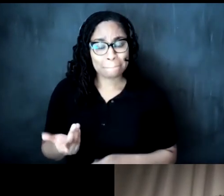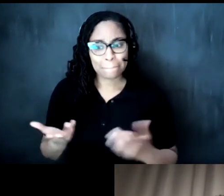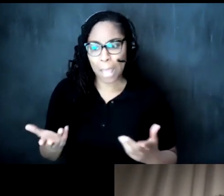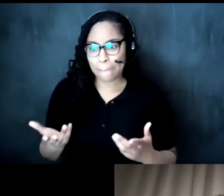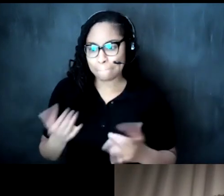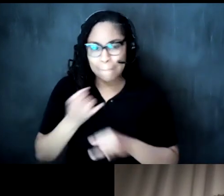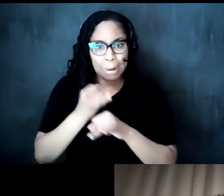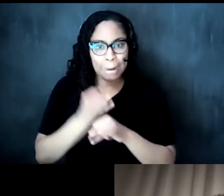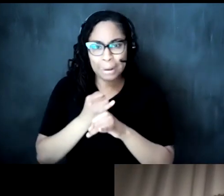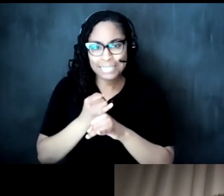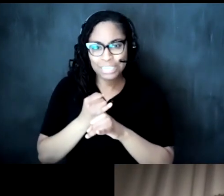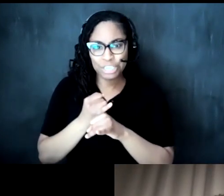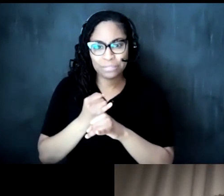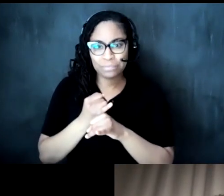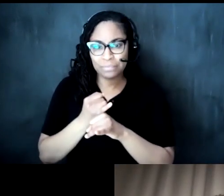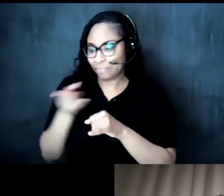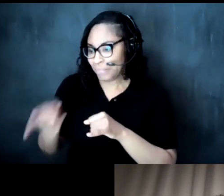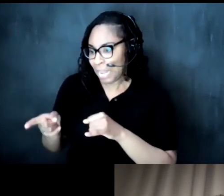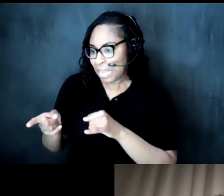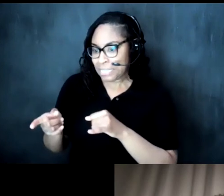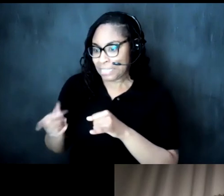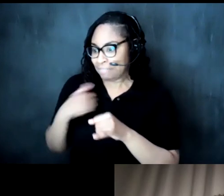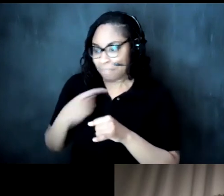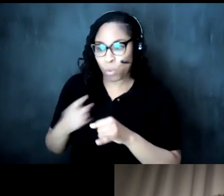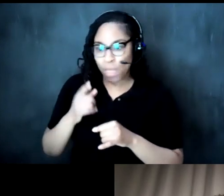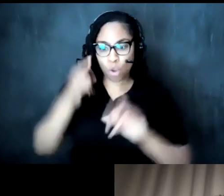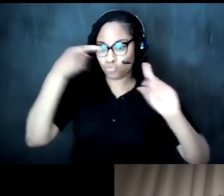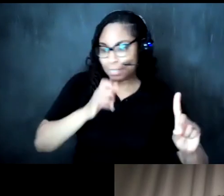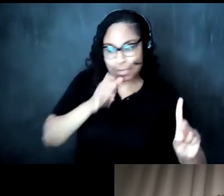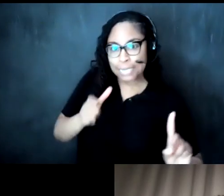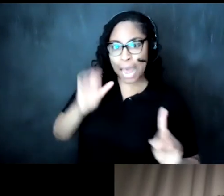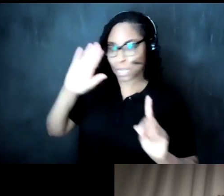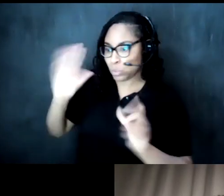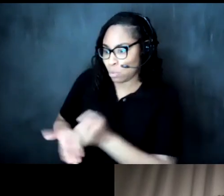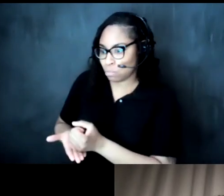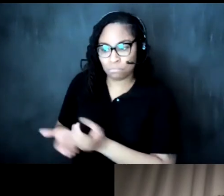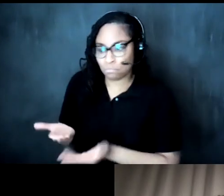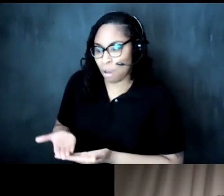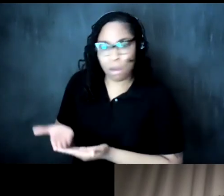founded for the purpose of centering those voices remember now harvard is older than the country